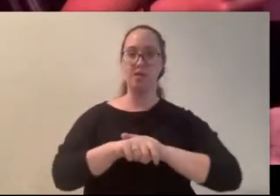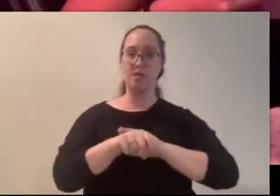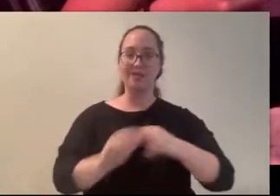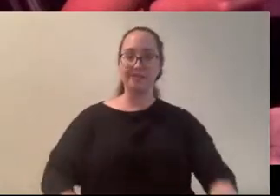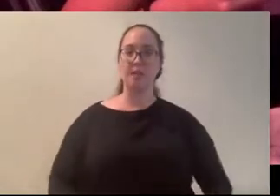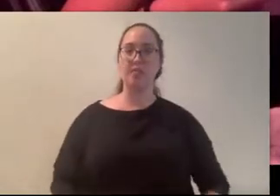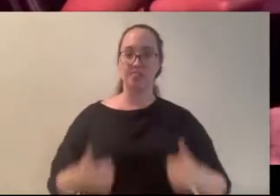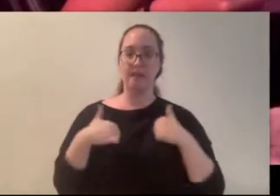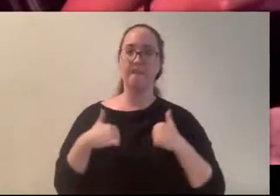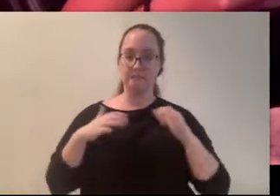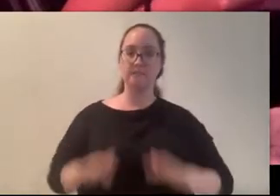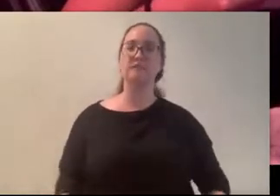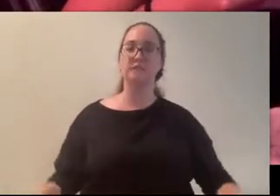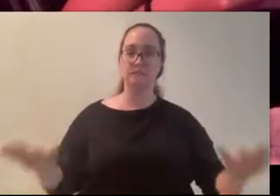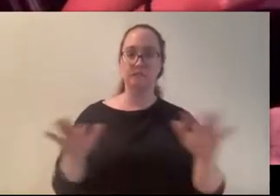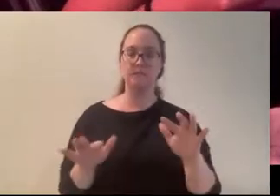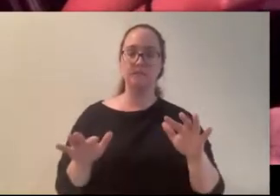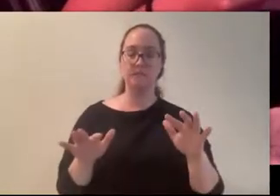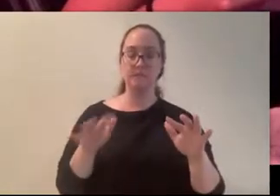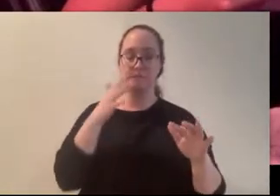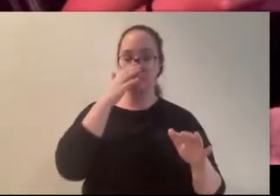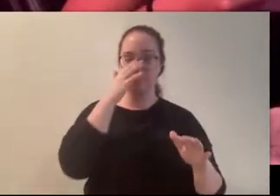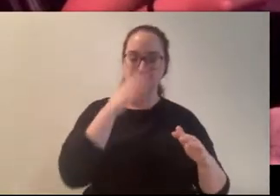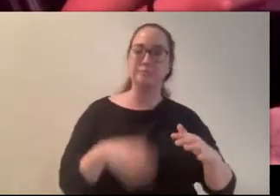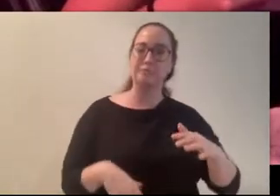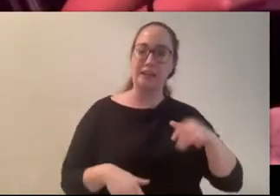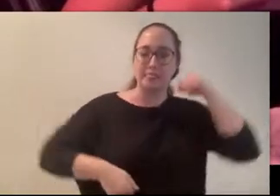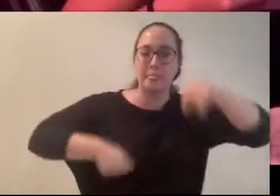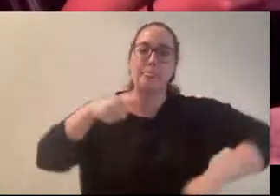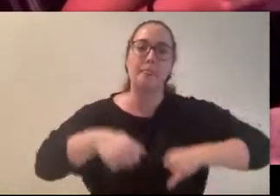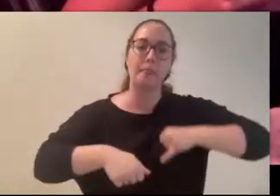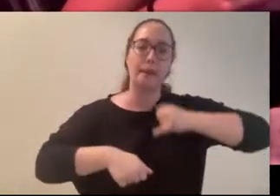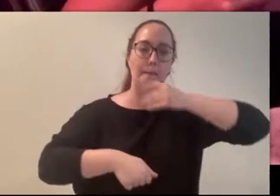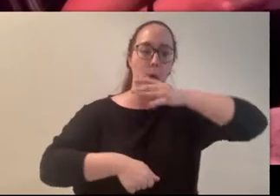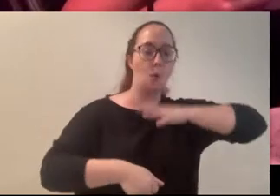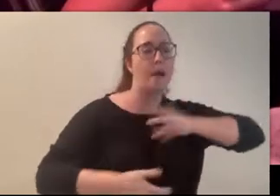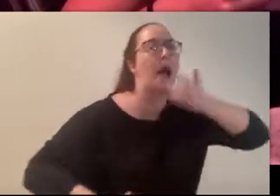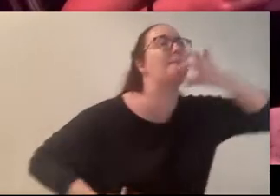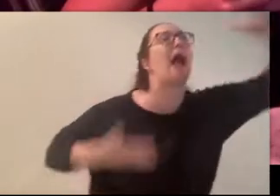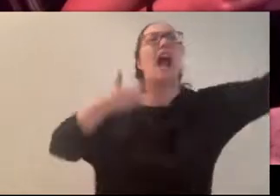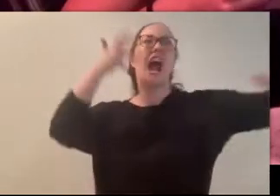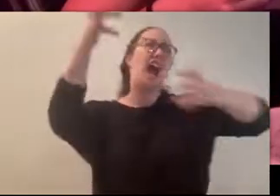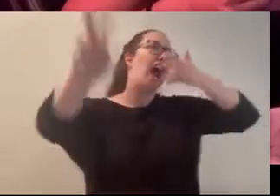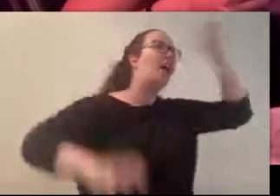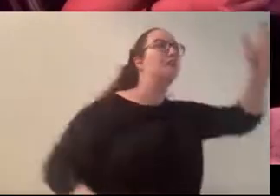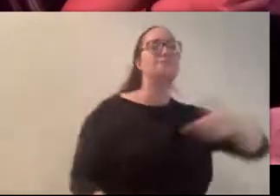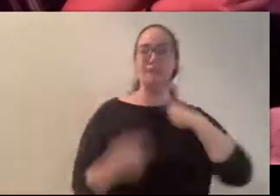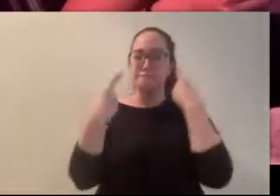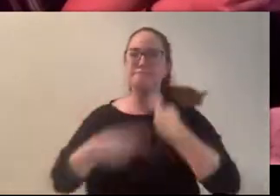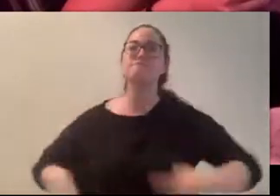The Limping Woman continued to screech while I found my legs again and, with Stefi in tow, tore